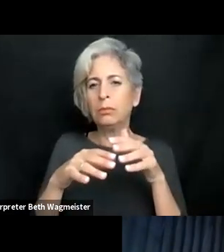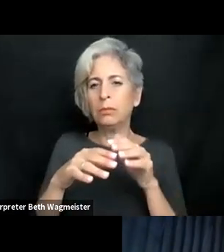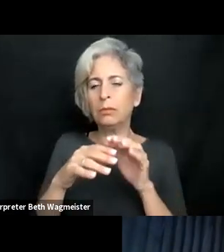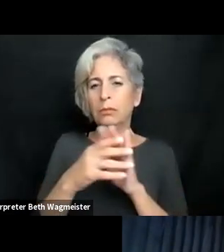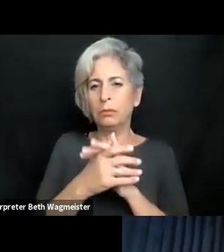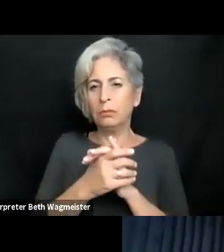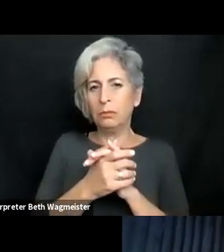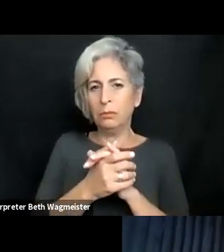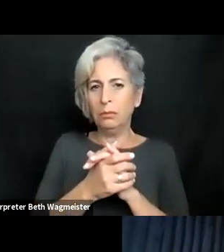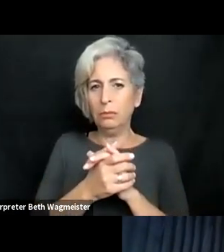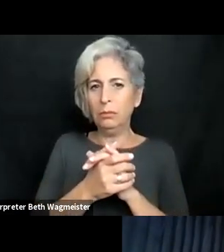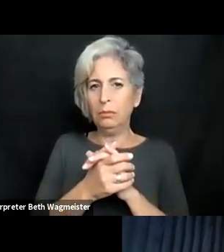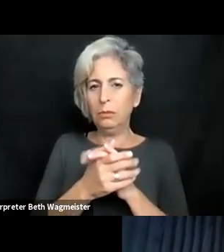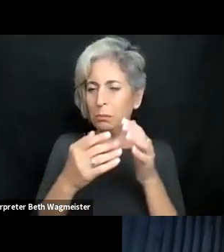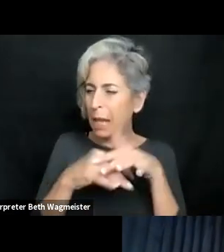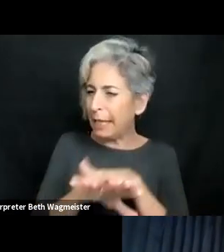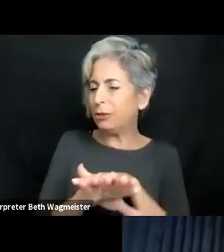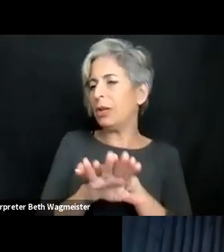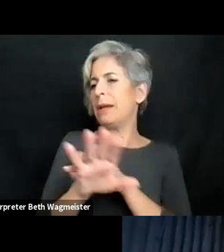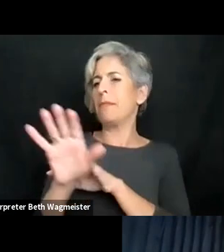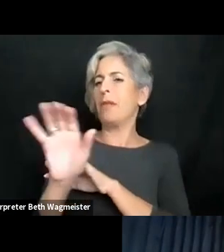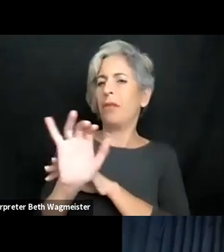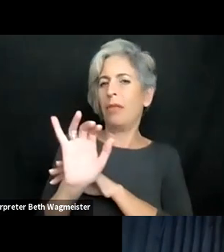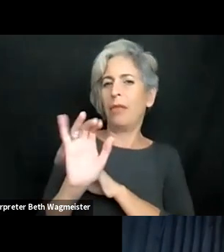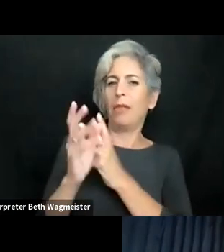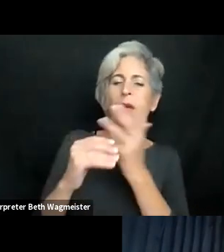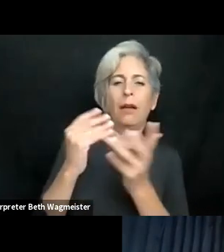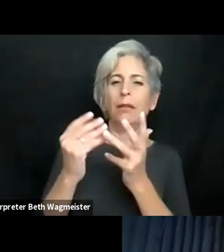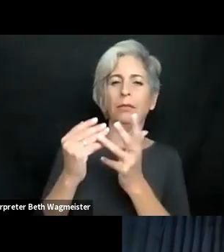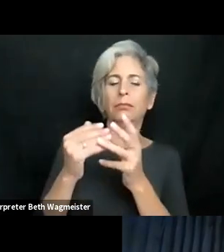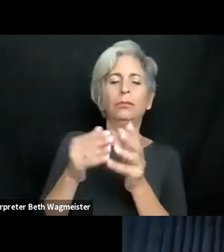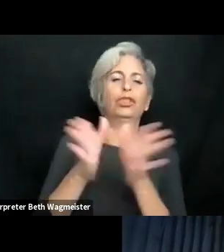designing, special programs, or trying to mainstream the